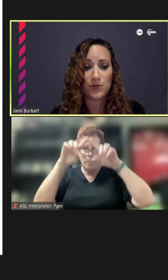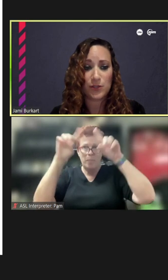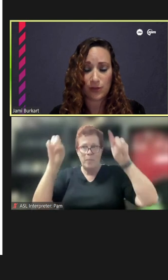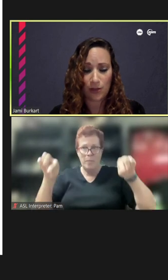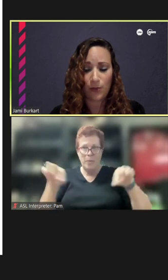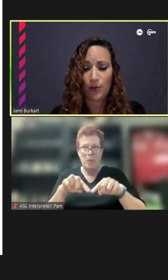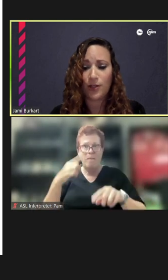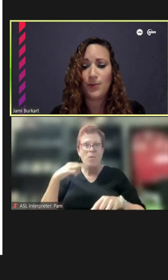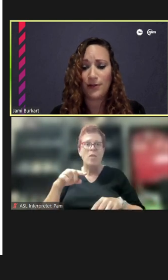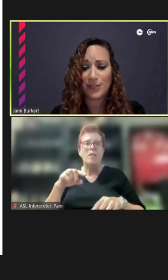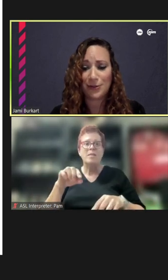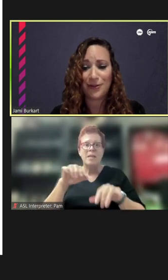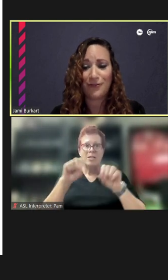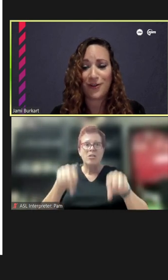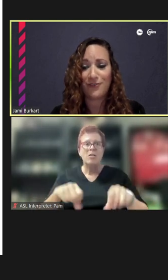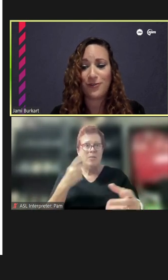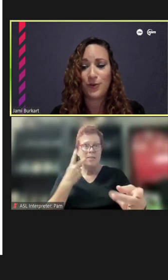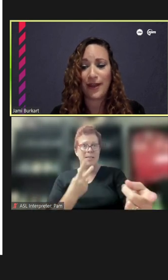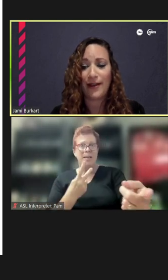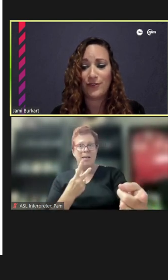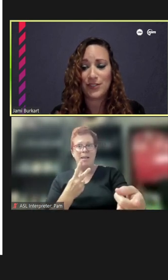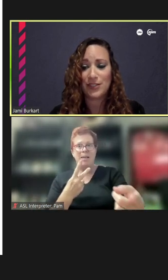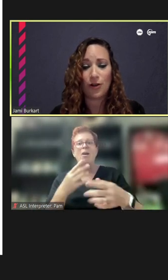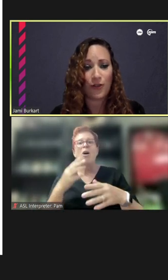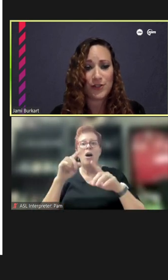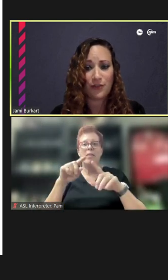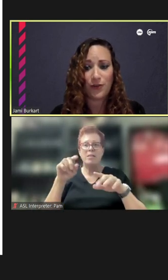so thank you for pulling up. On the screen in front of you, we have listed all the different